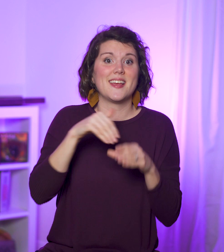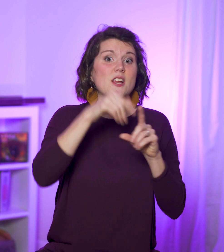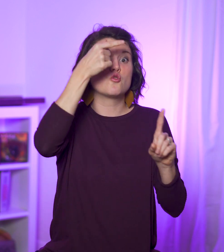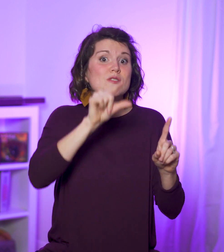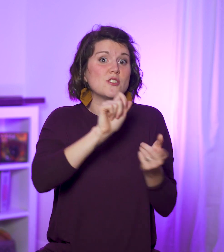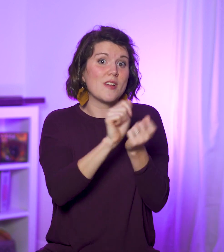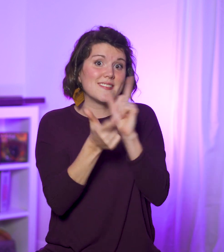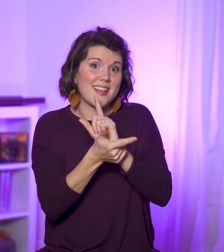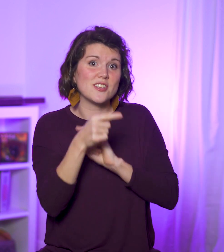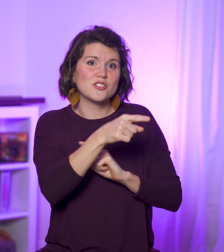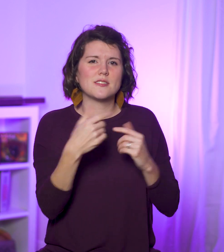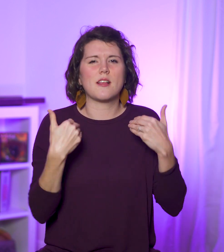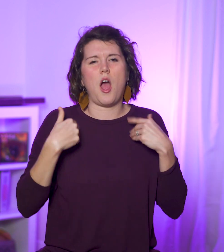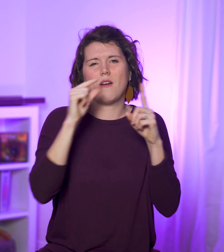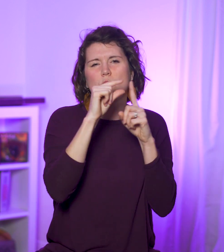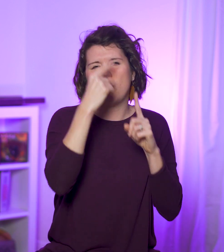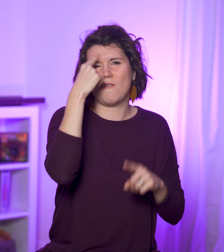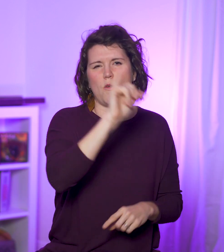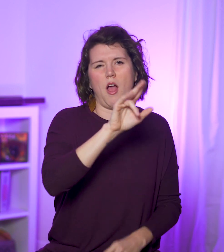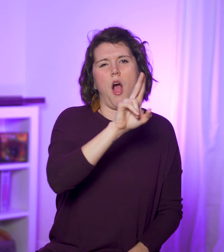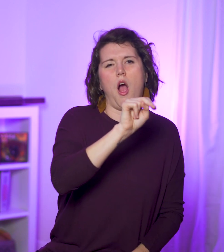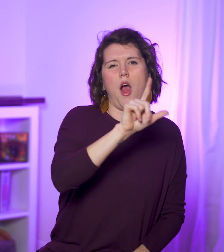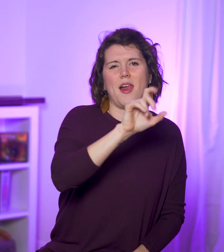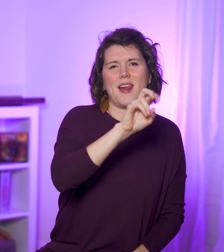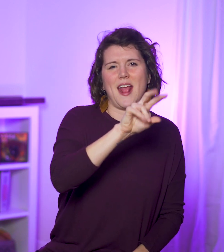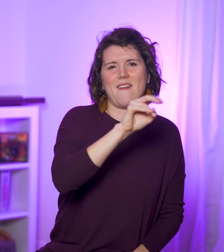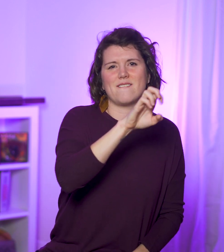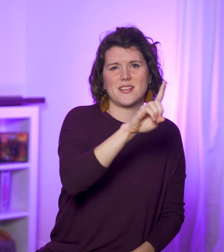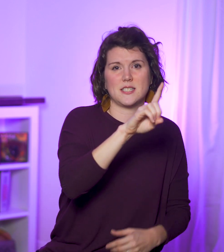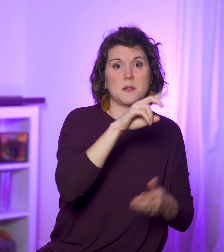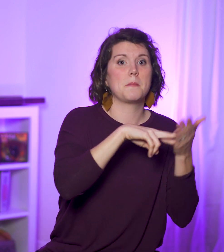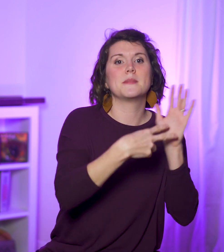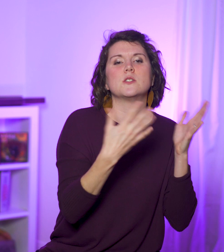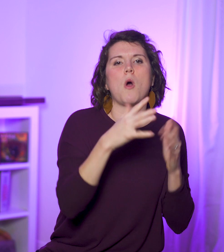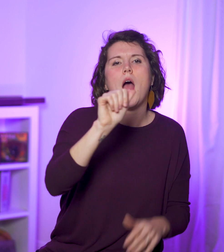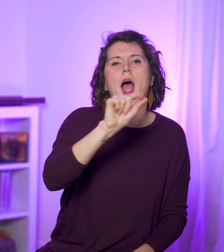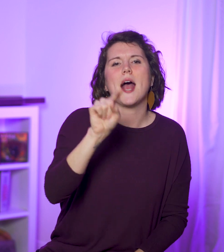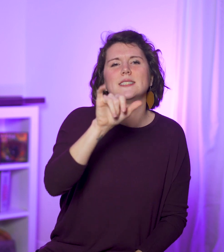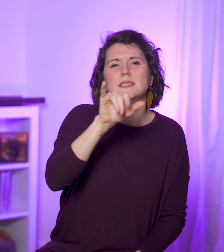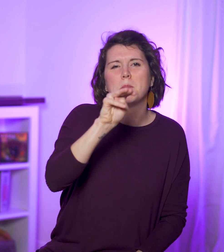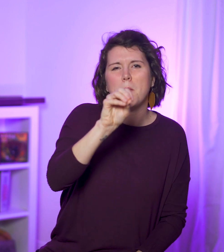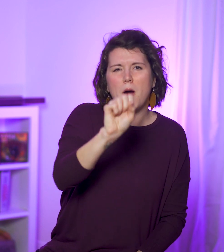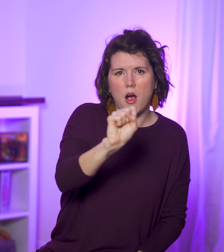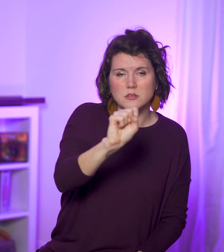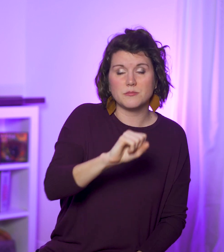The Greek reflects this too; 'azymos' is the word for unleavened,